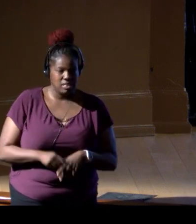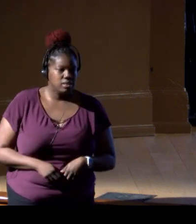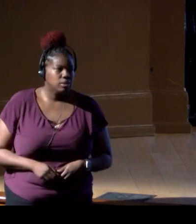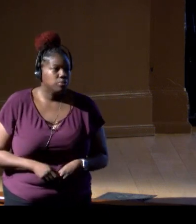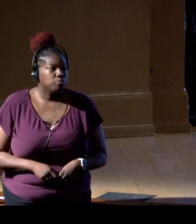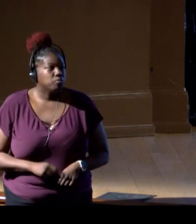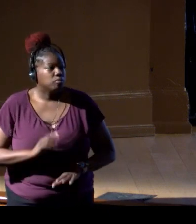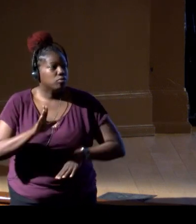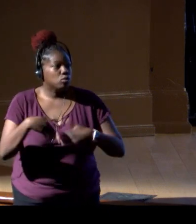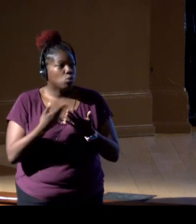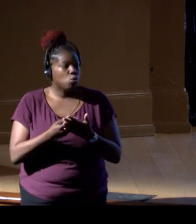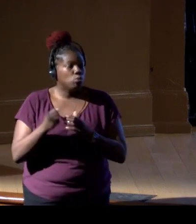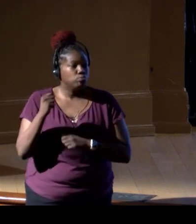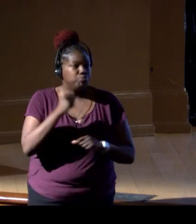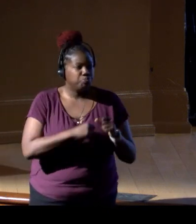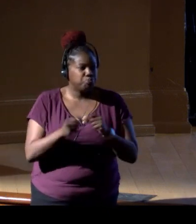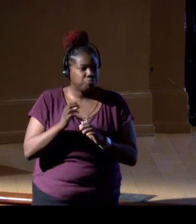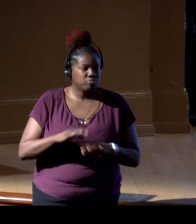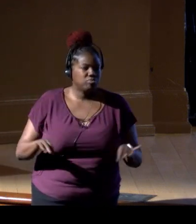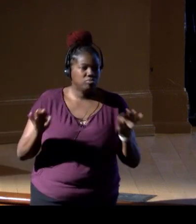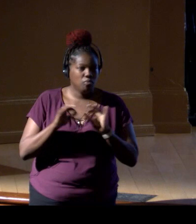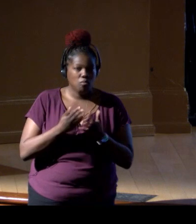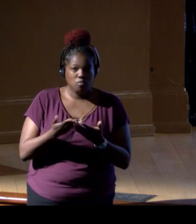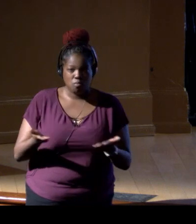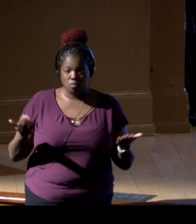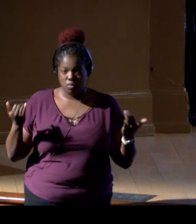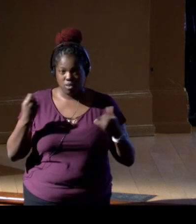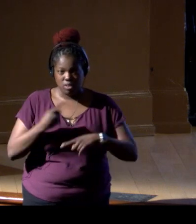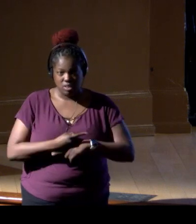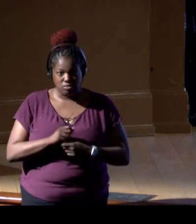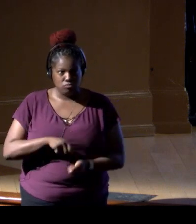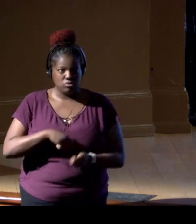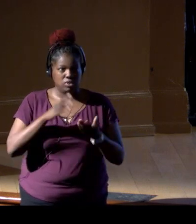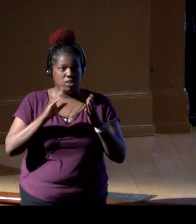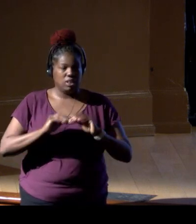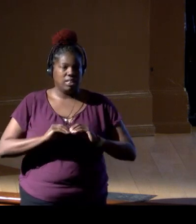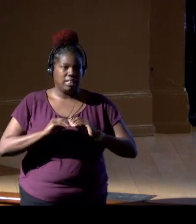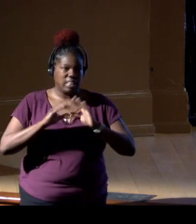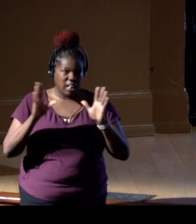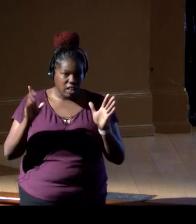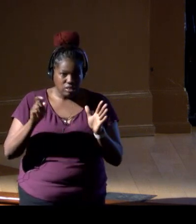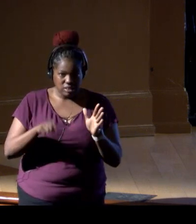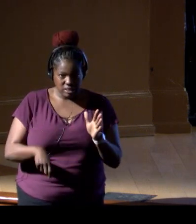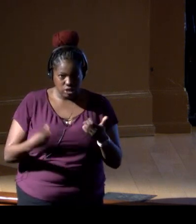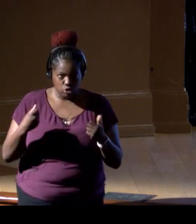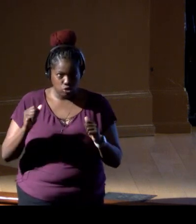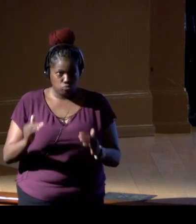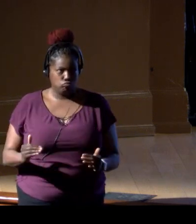All of these strategies and the important work here today address a clear need to advance the ability